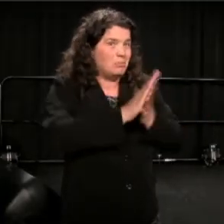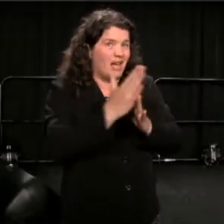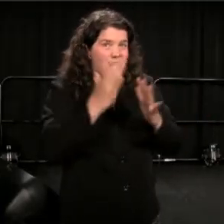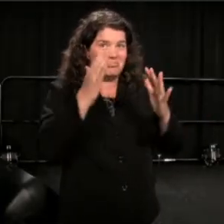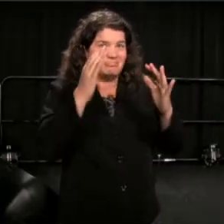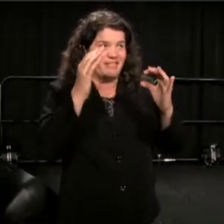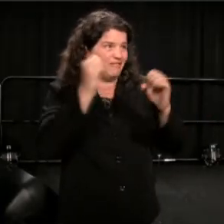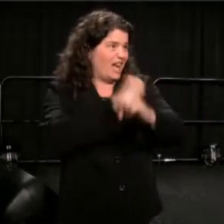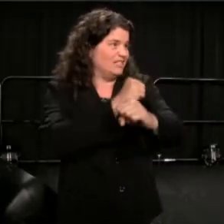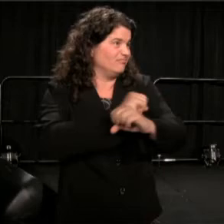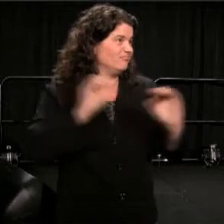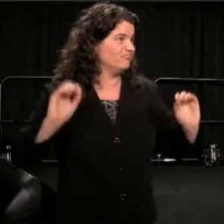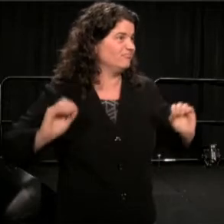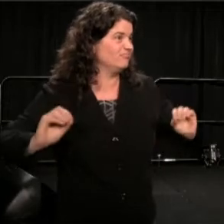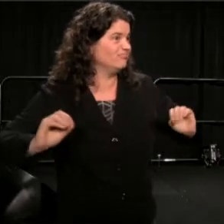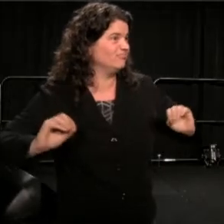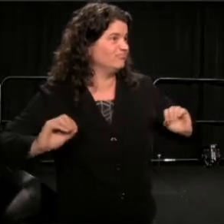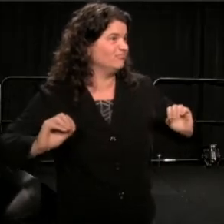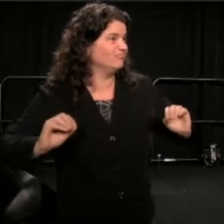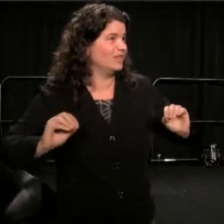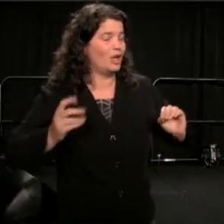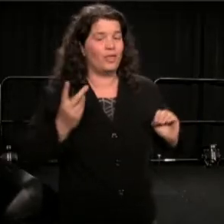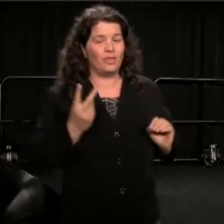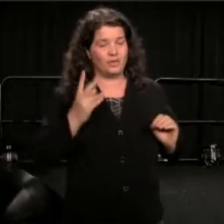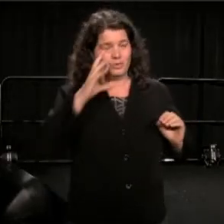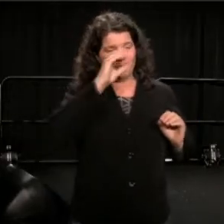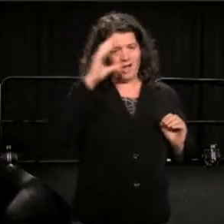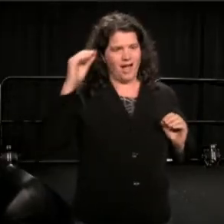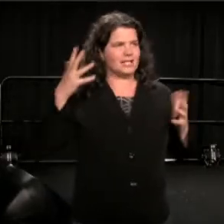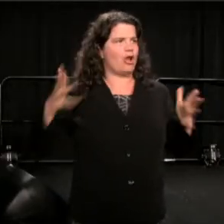I think the two gentlemen said all they had to say in print.